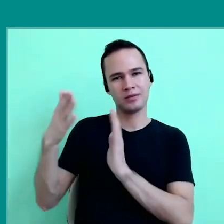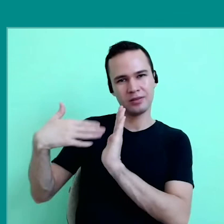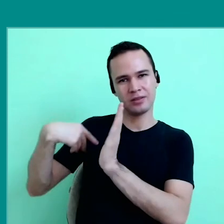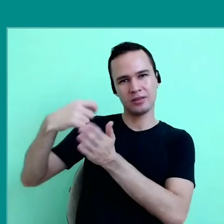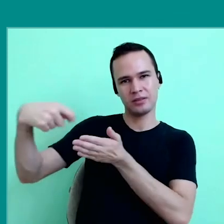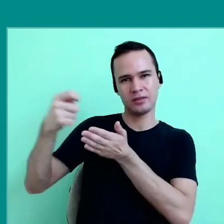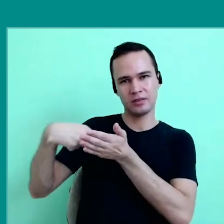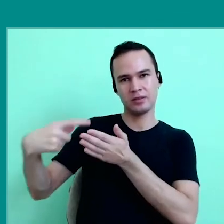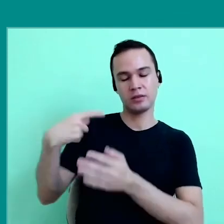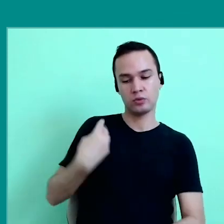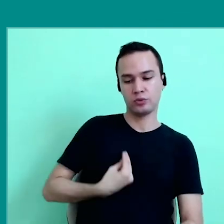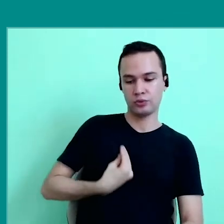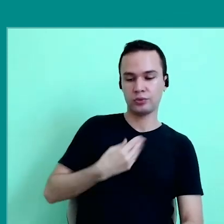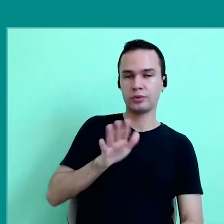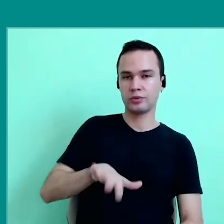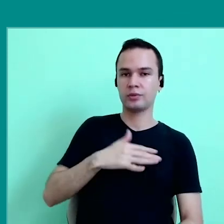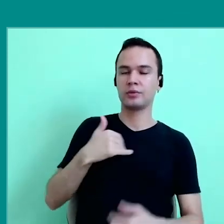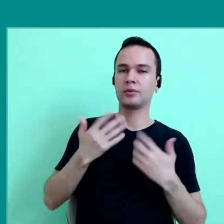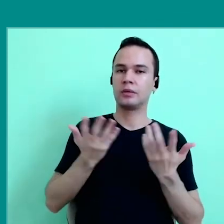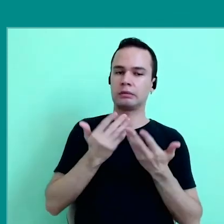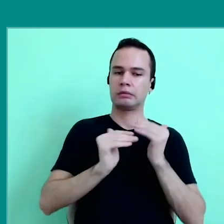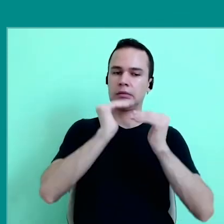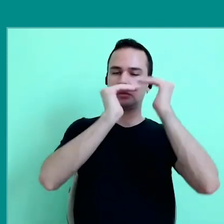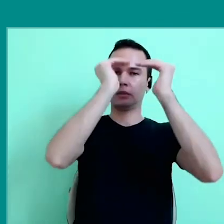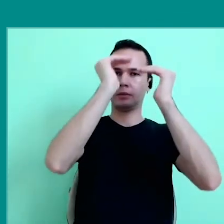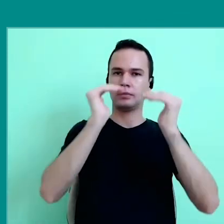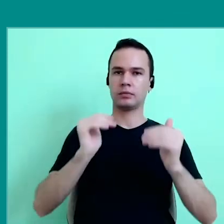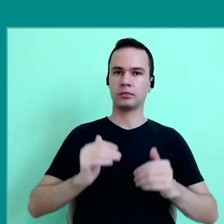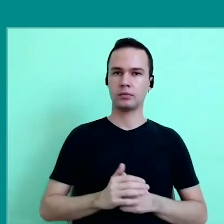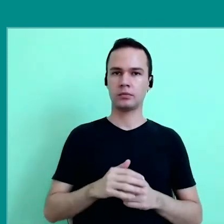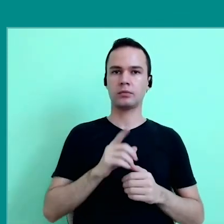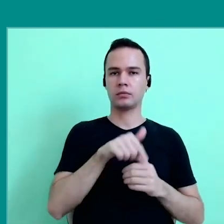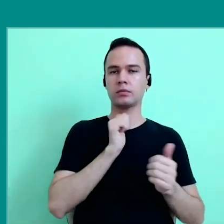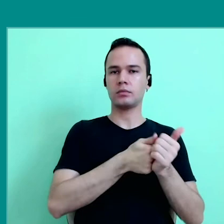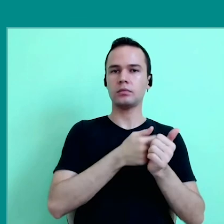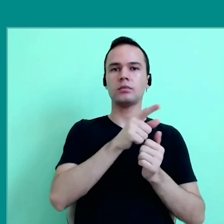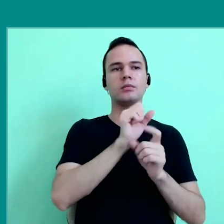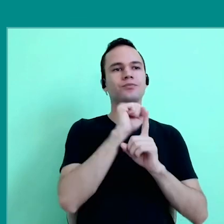"We live, our existence unfolds in sociotechnical environments”.